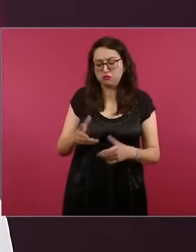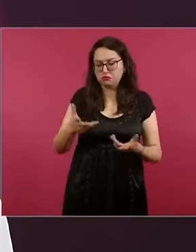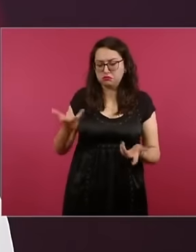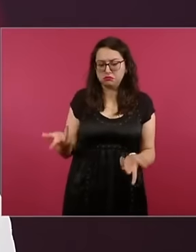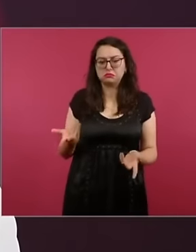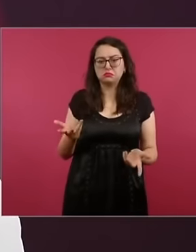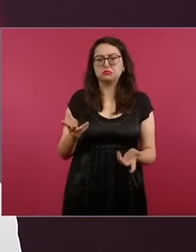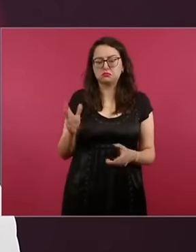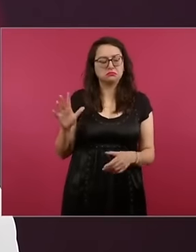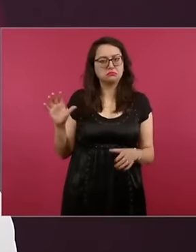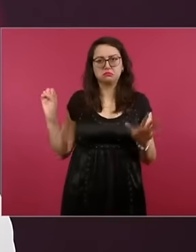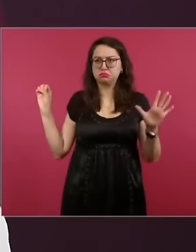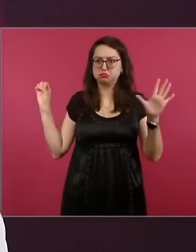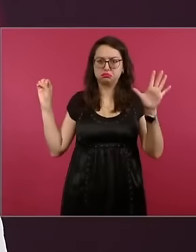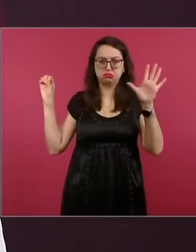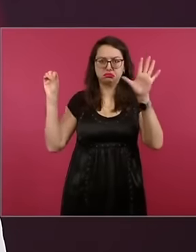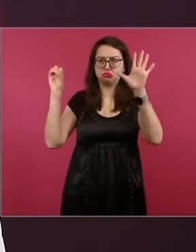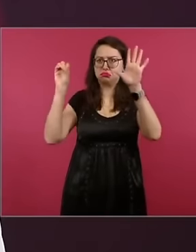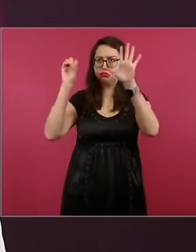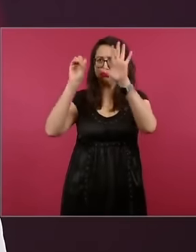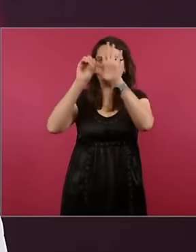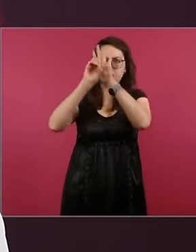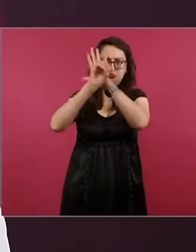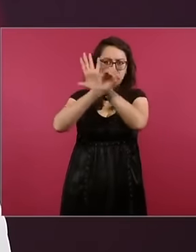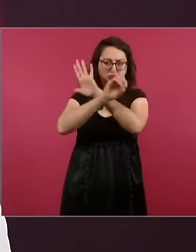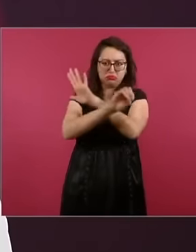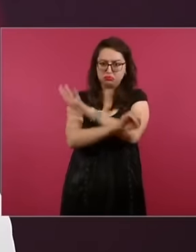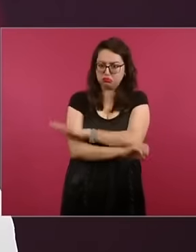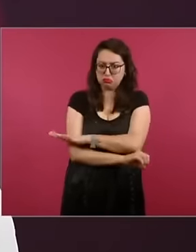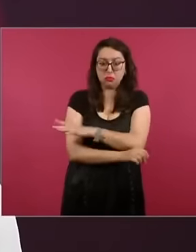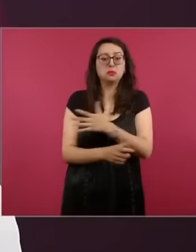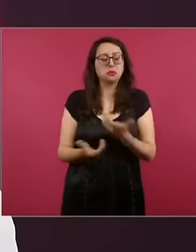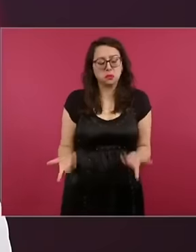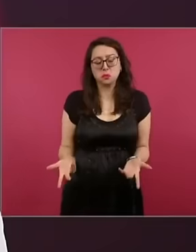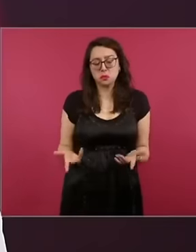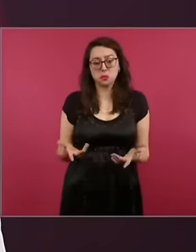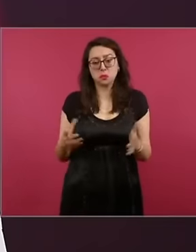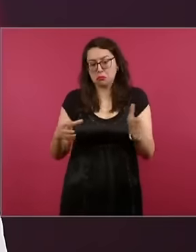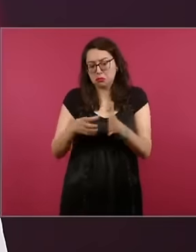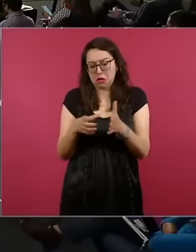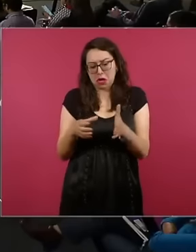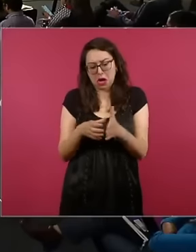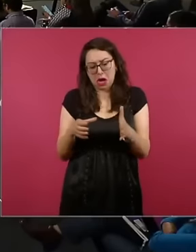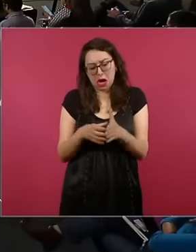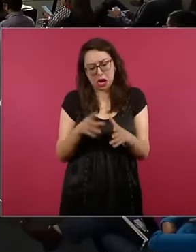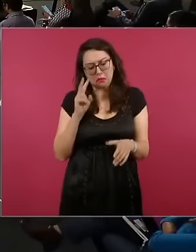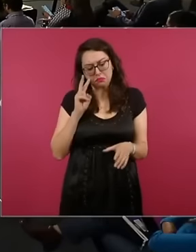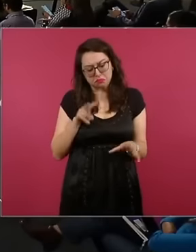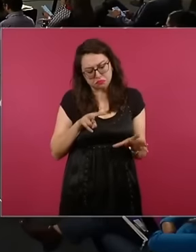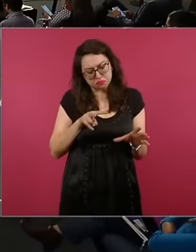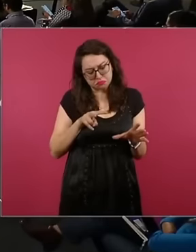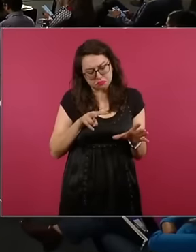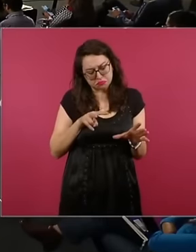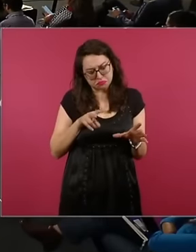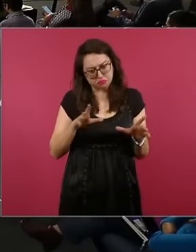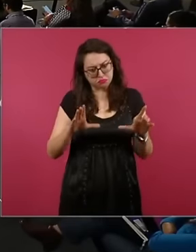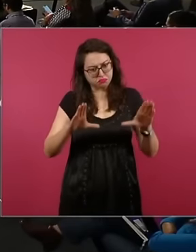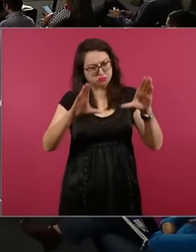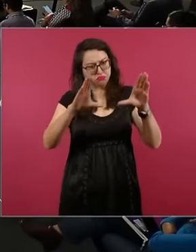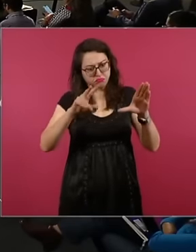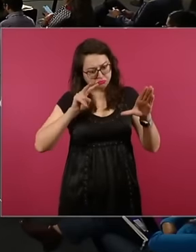totality and then when it leaves again it clears the face of the sun again